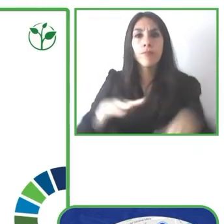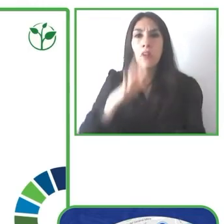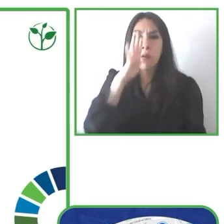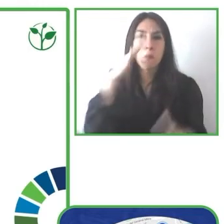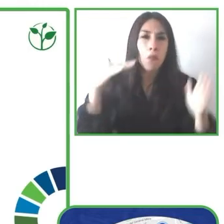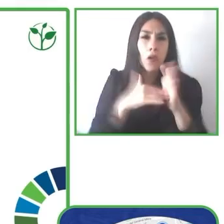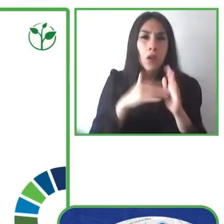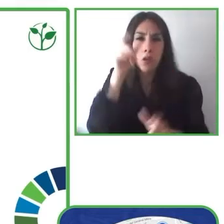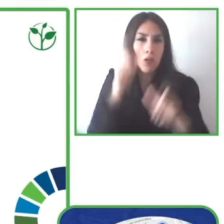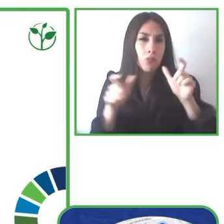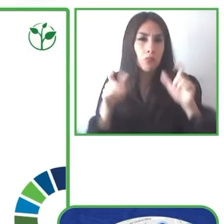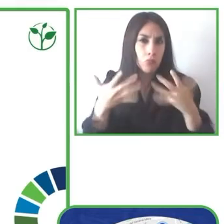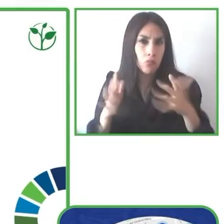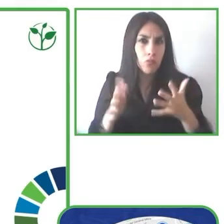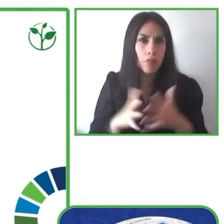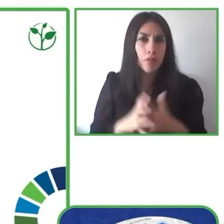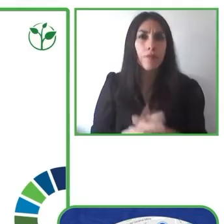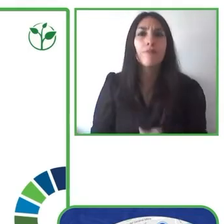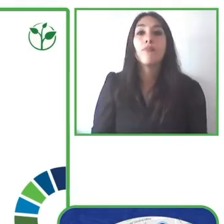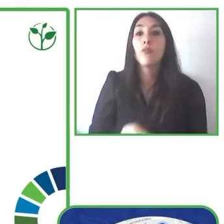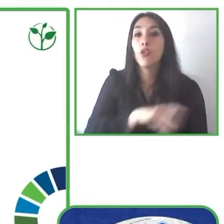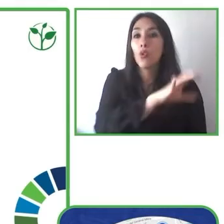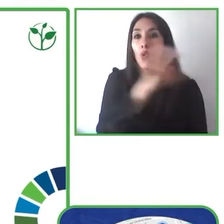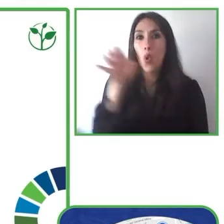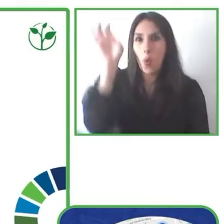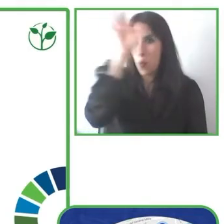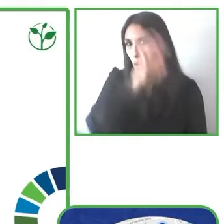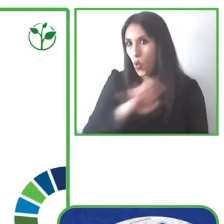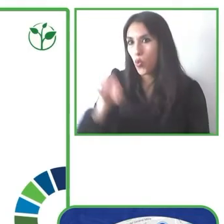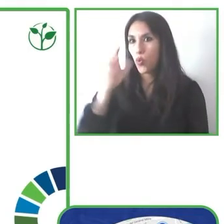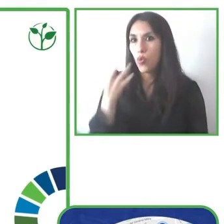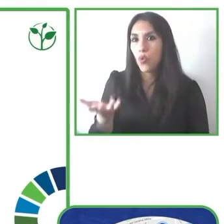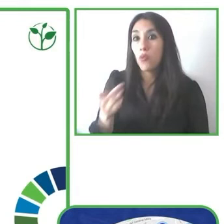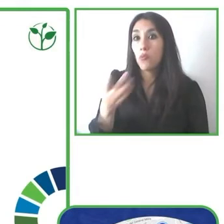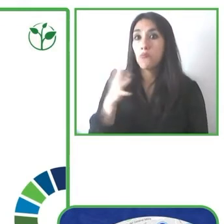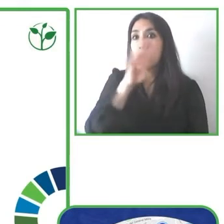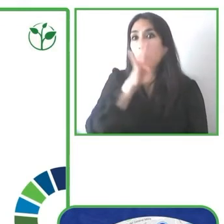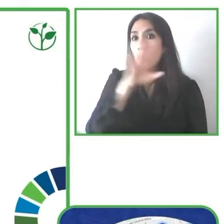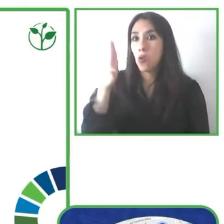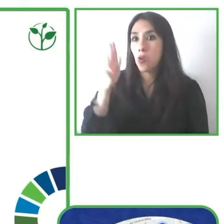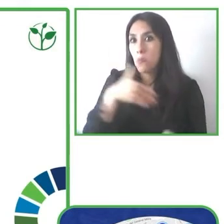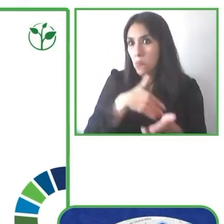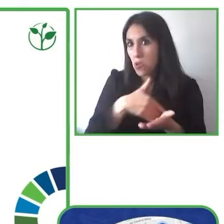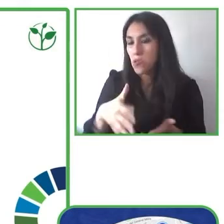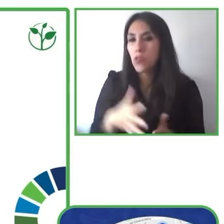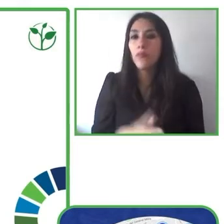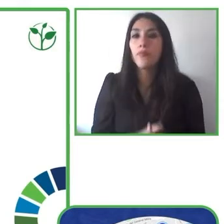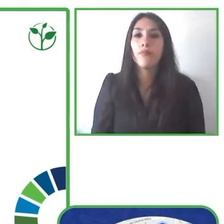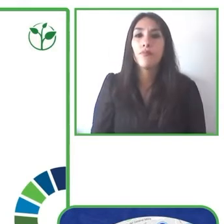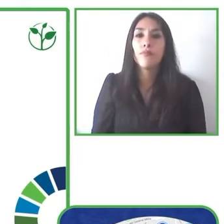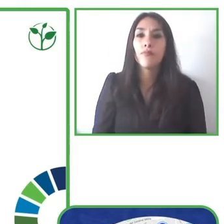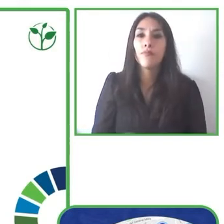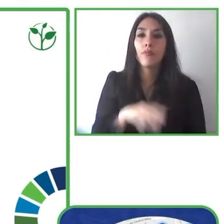We've incorporated more countries in Europe, we have more than 250 mayoral officials